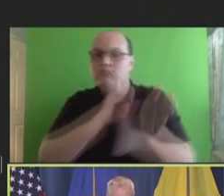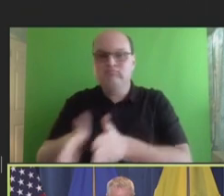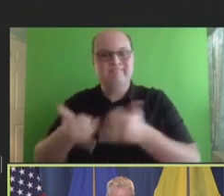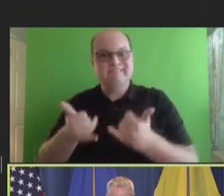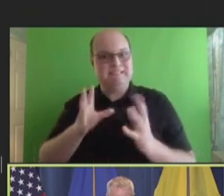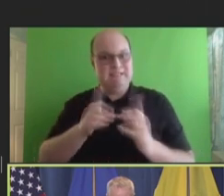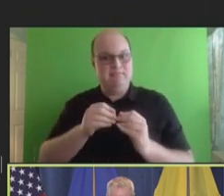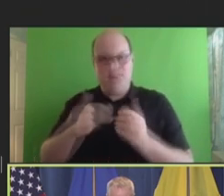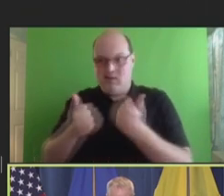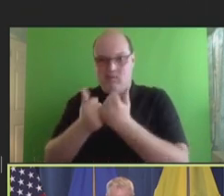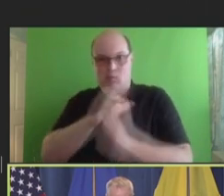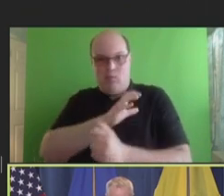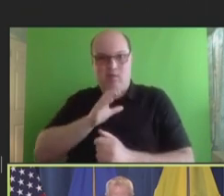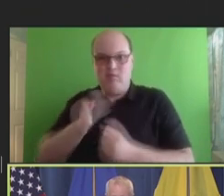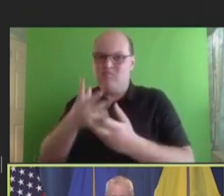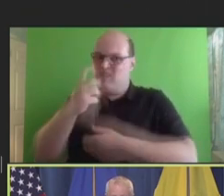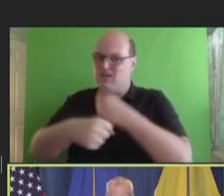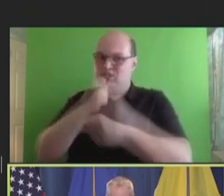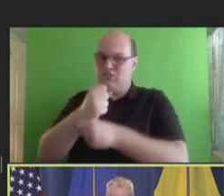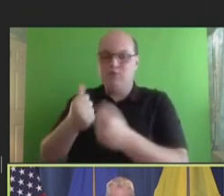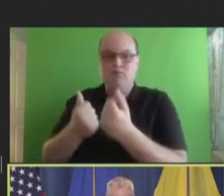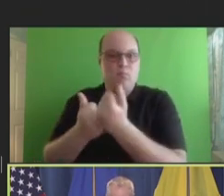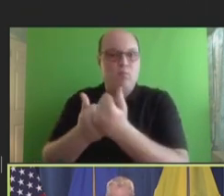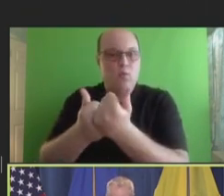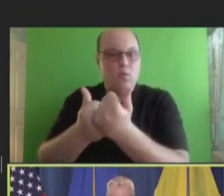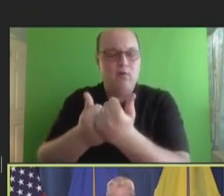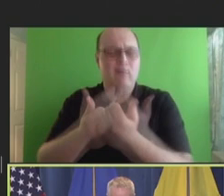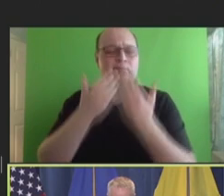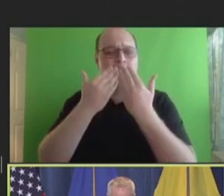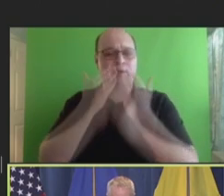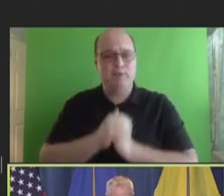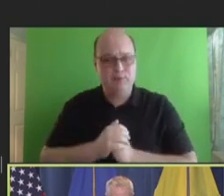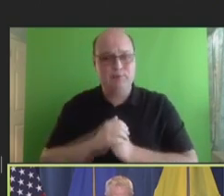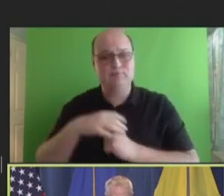the committee throughout the year. I also want to thank the NVAC members and subcommittee